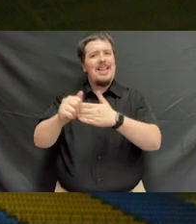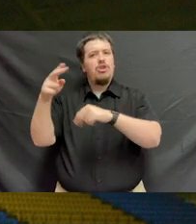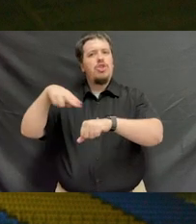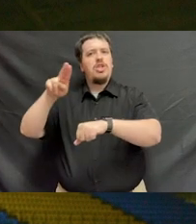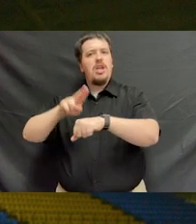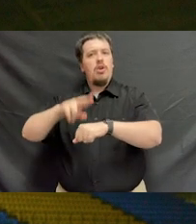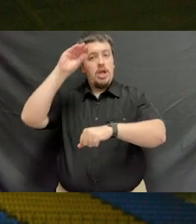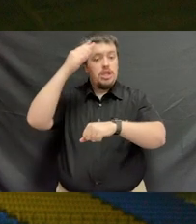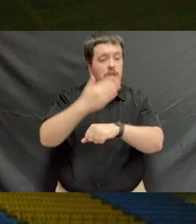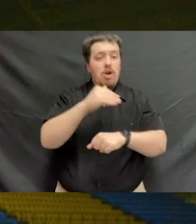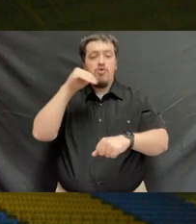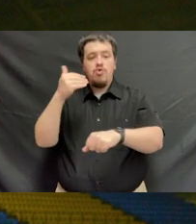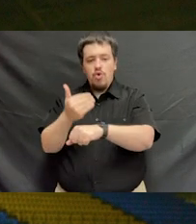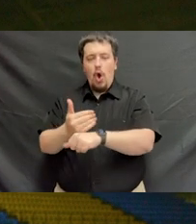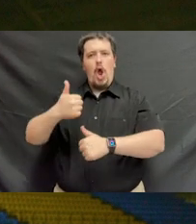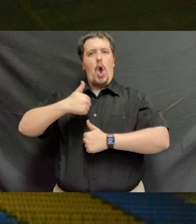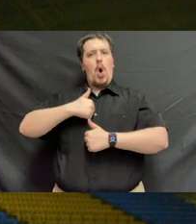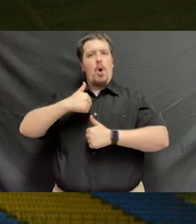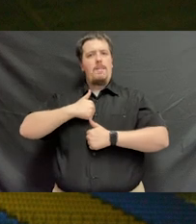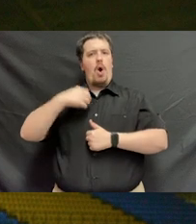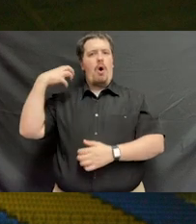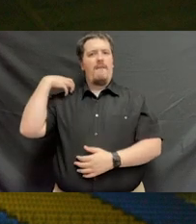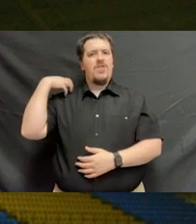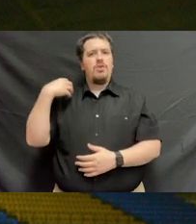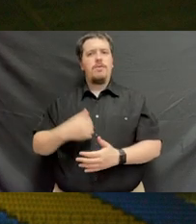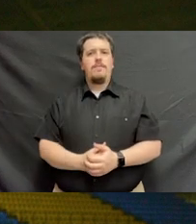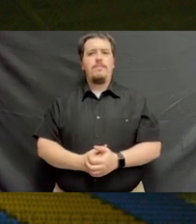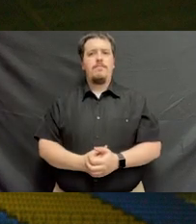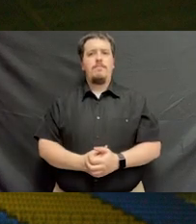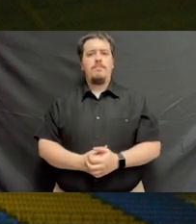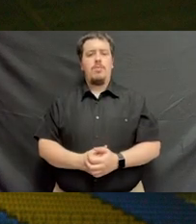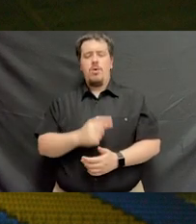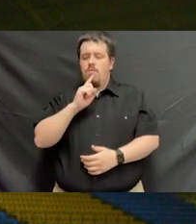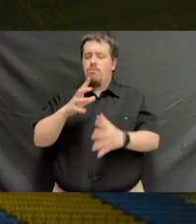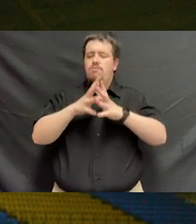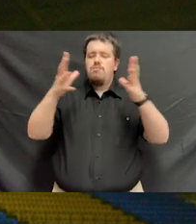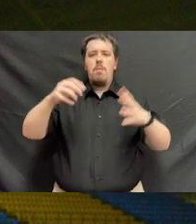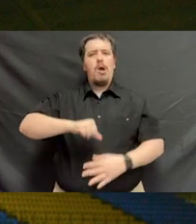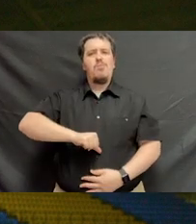which has prepared him to lead our nation's sons and daughters as an army officer.